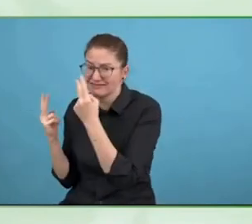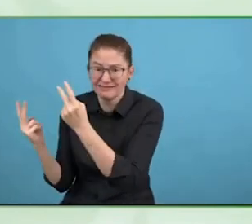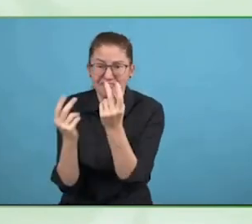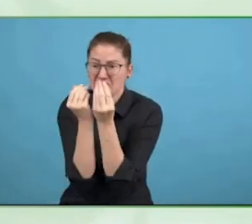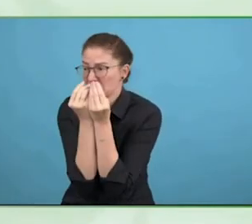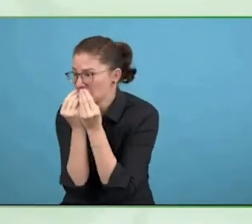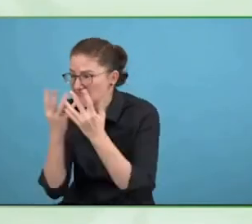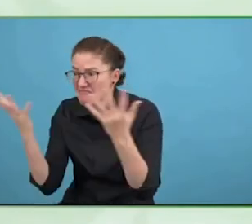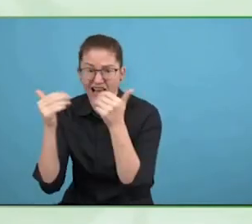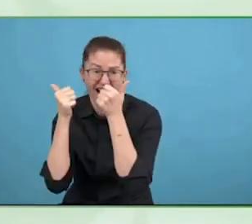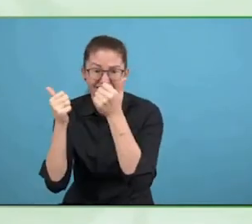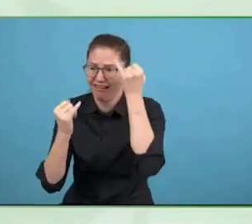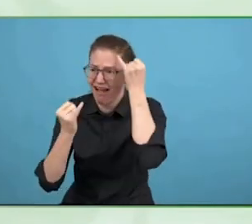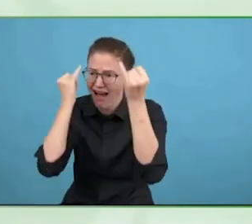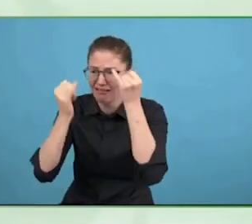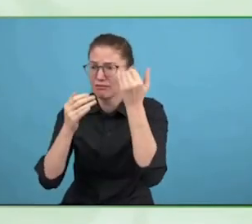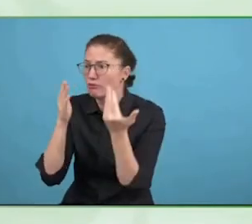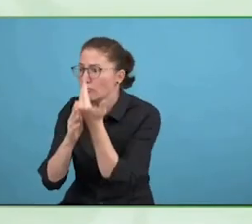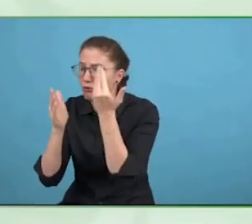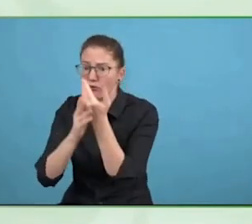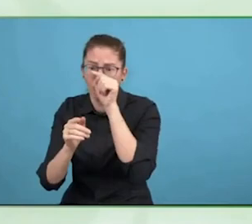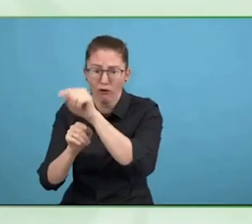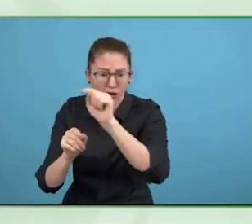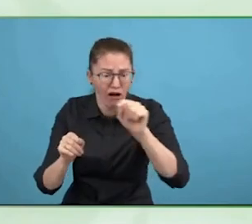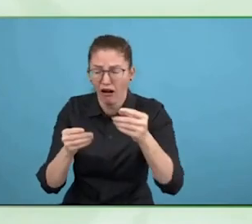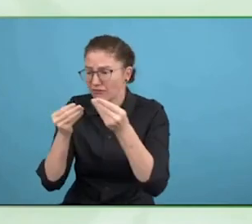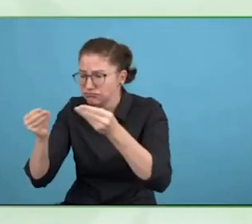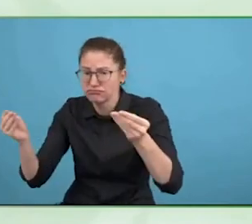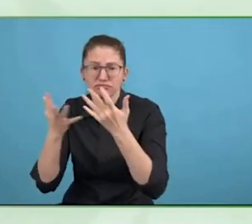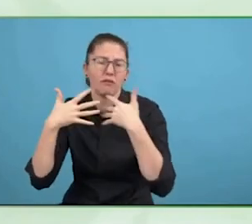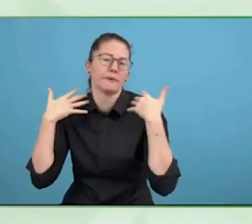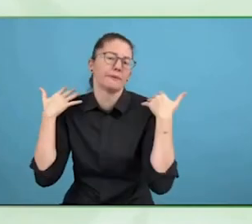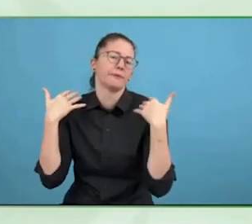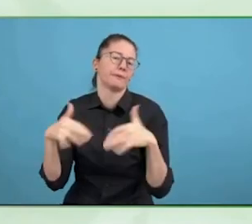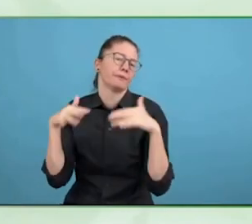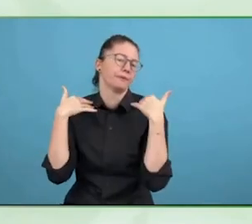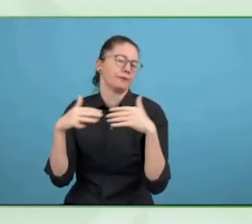In the past, we talked about the institutionalisation and we focused